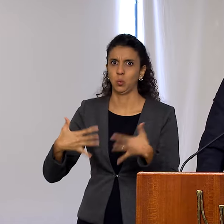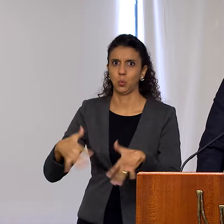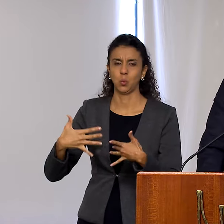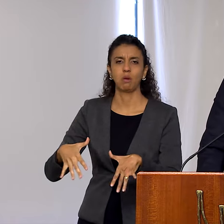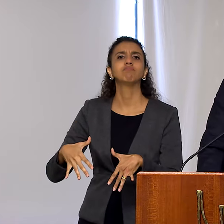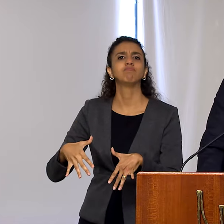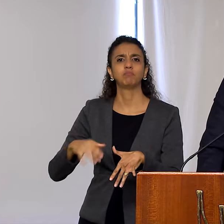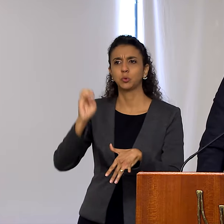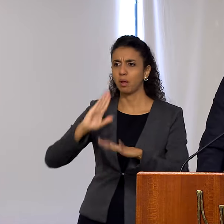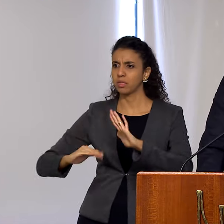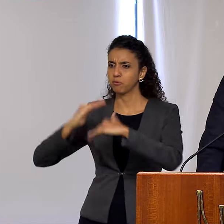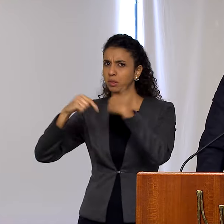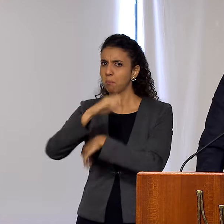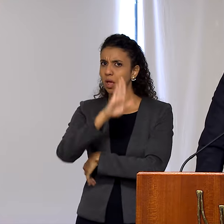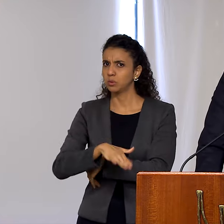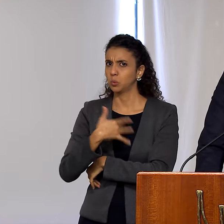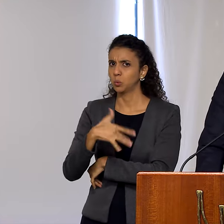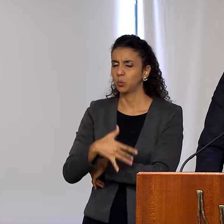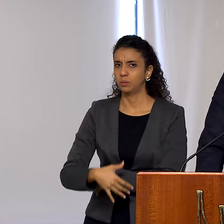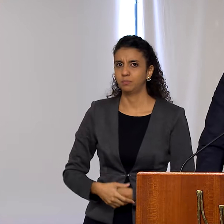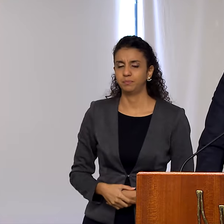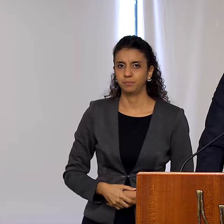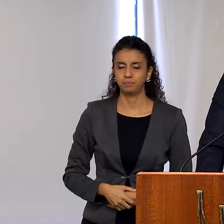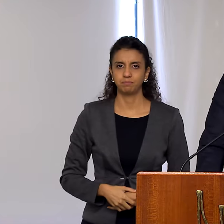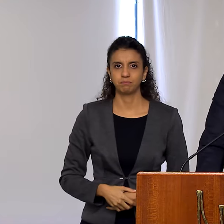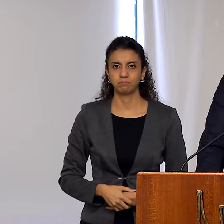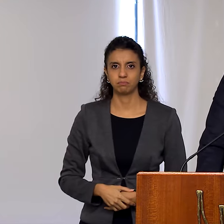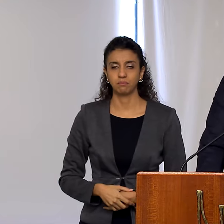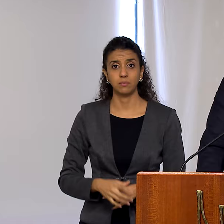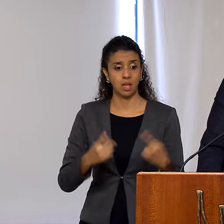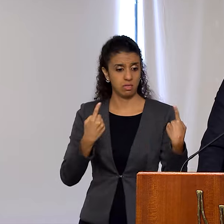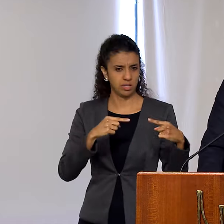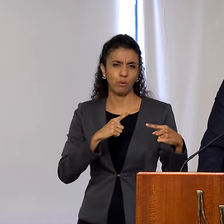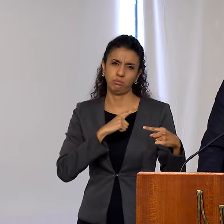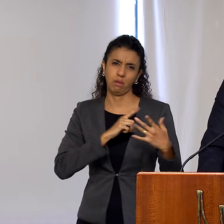among developing countries. It is not a question of denying the challenges,